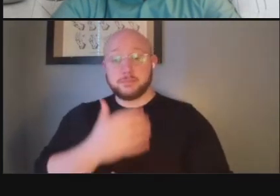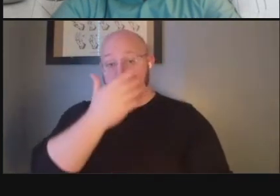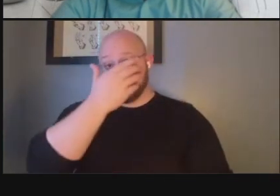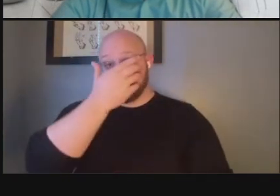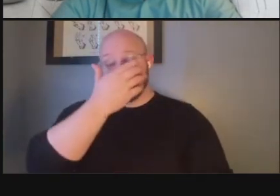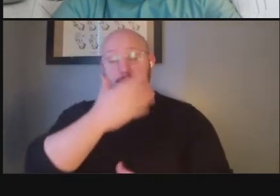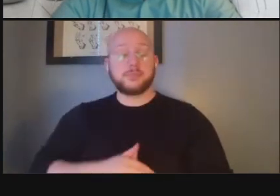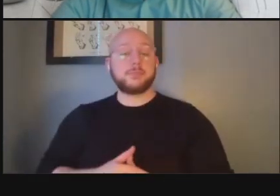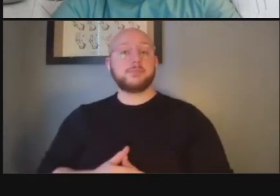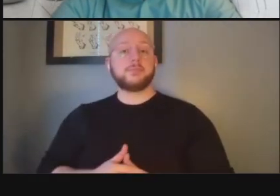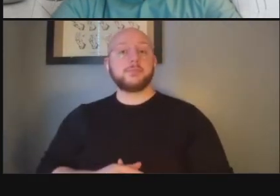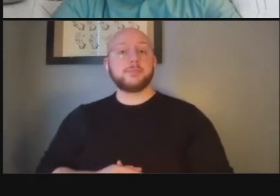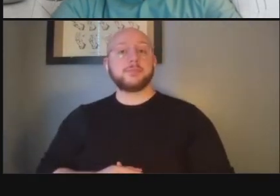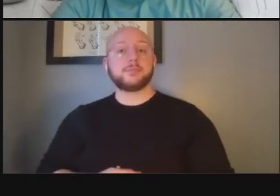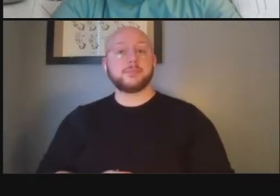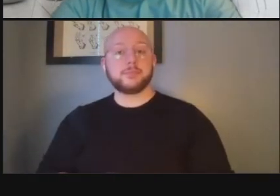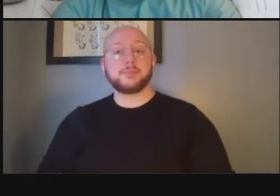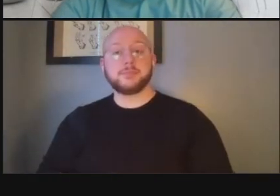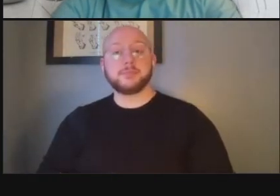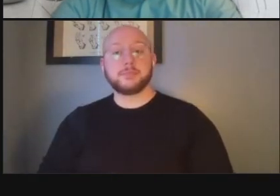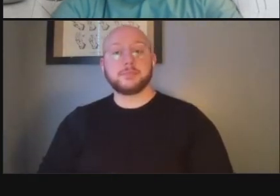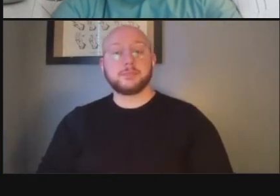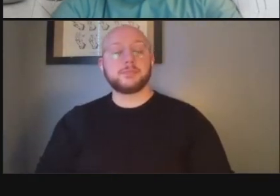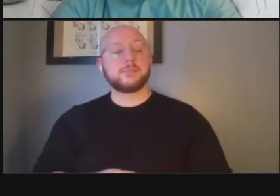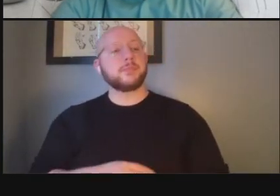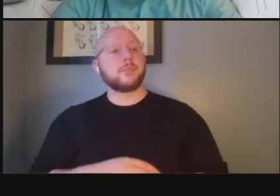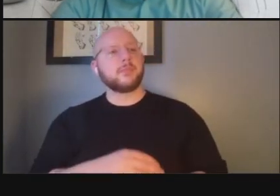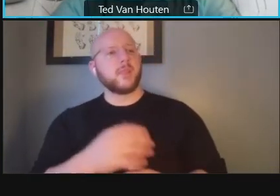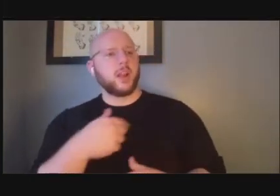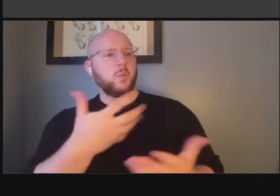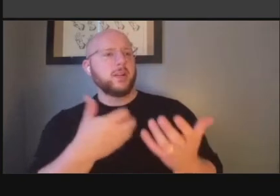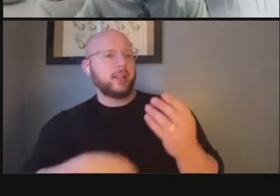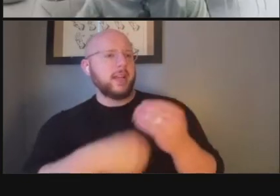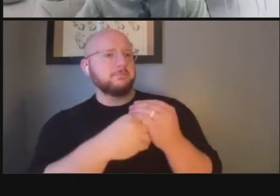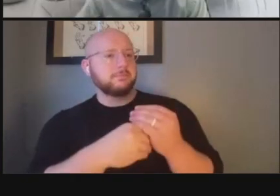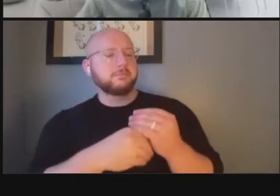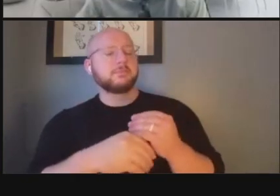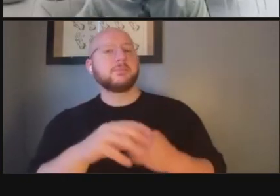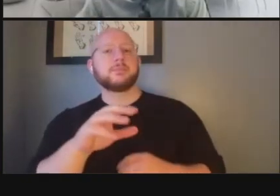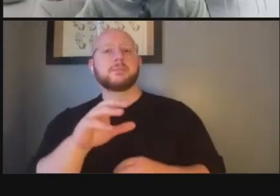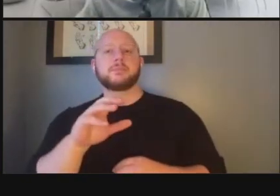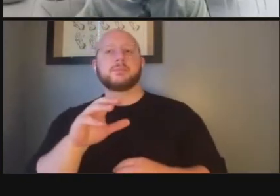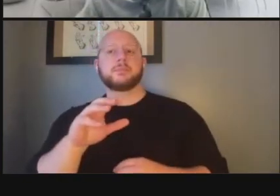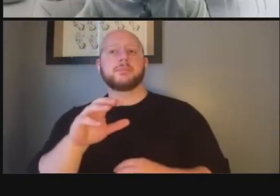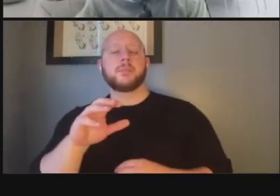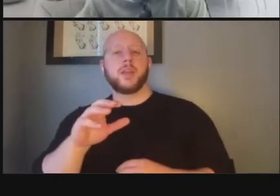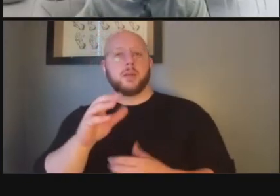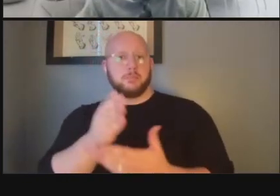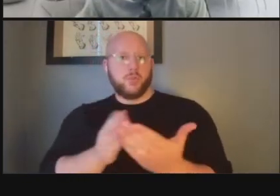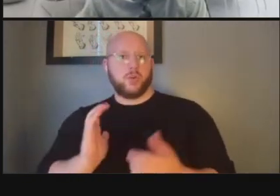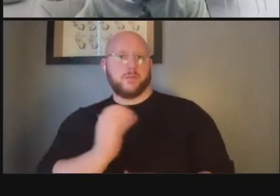again you know ted i also like to add um as part of our canvassing efforts and collateral